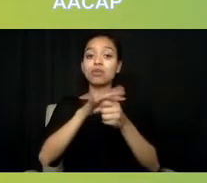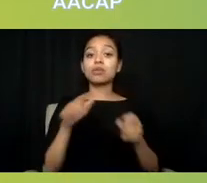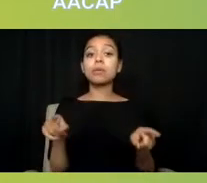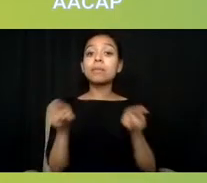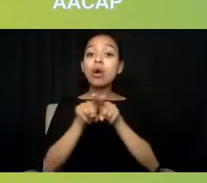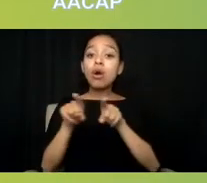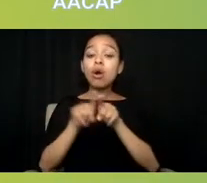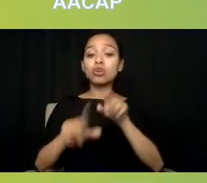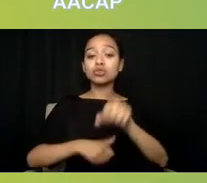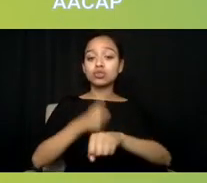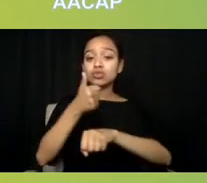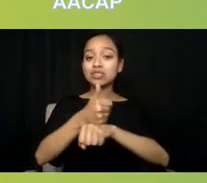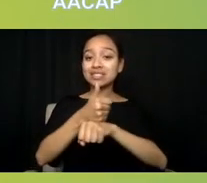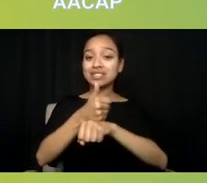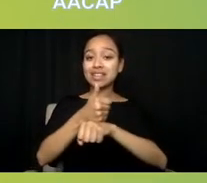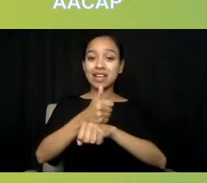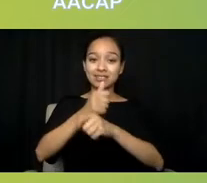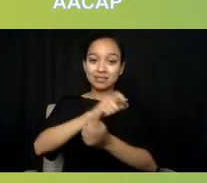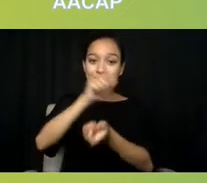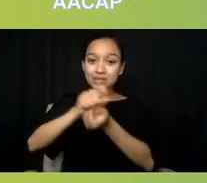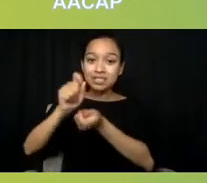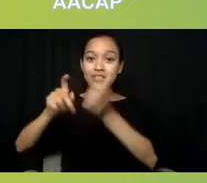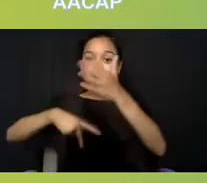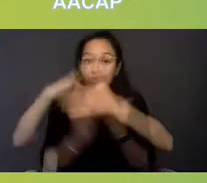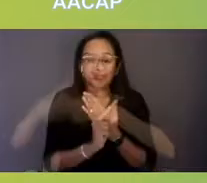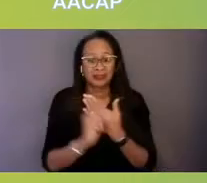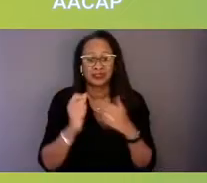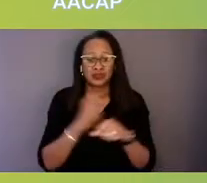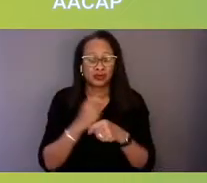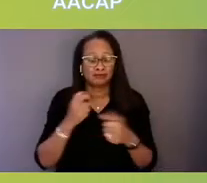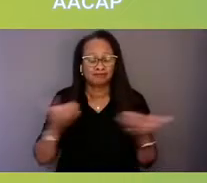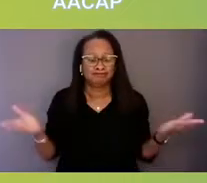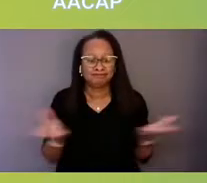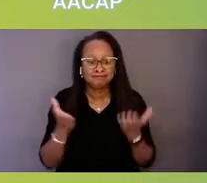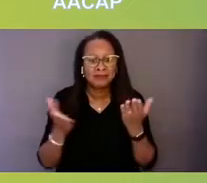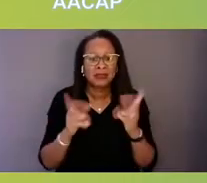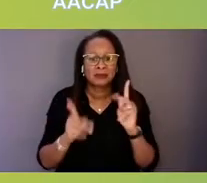to incentivize folks to work in these rural areas